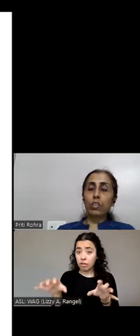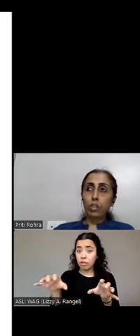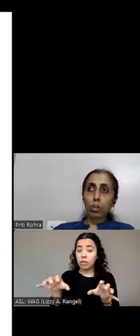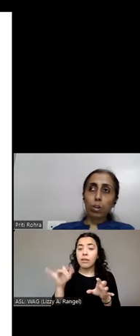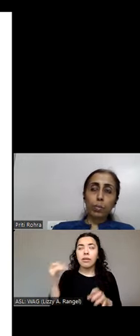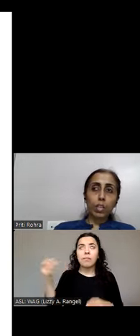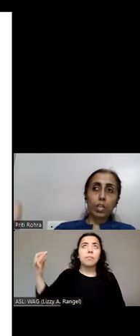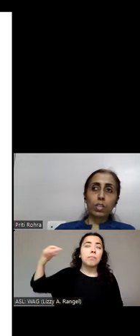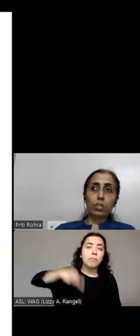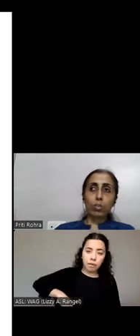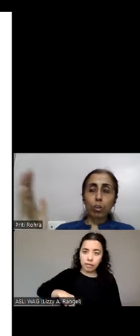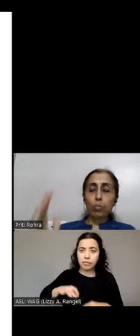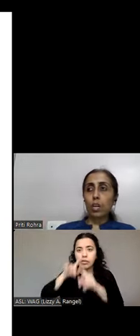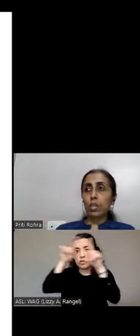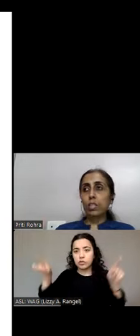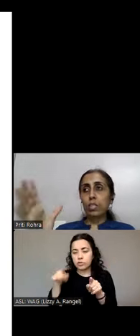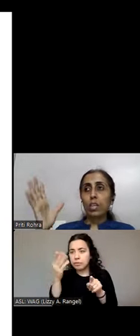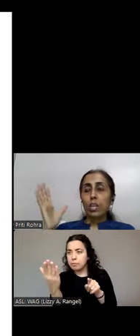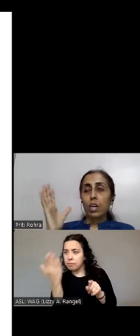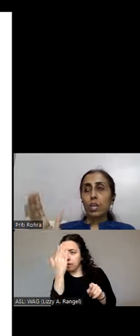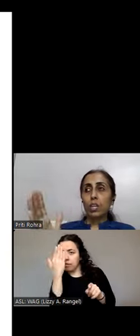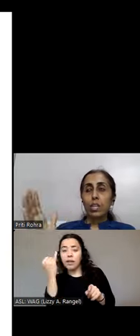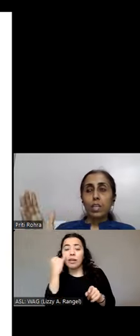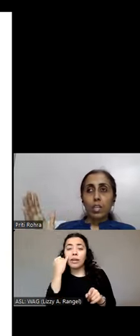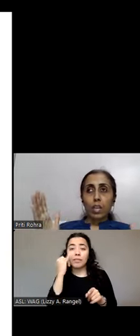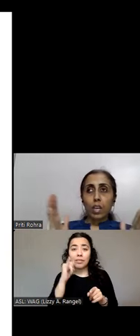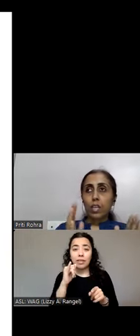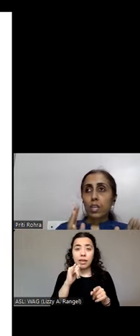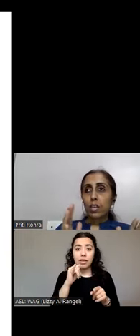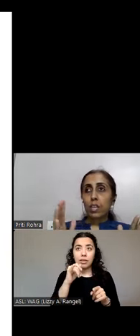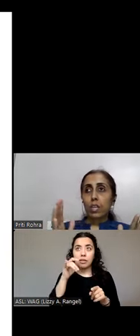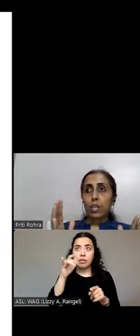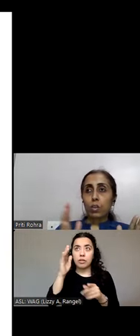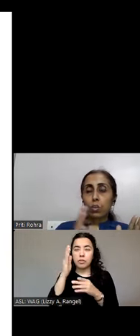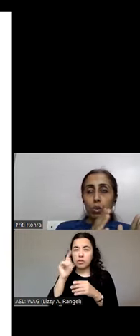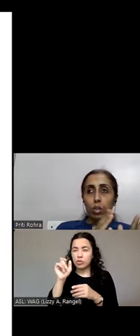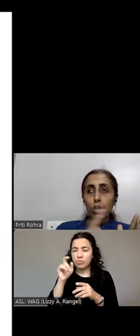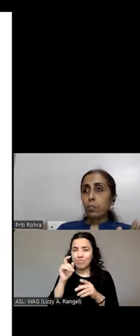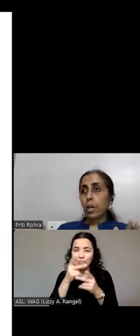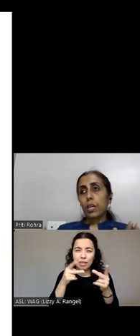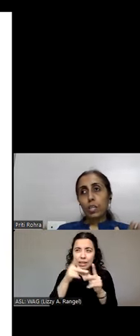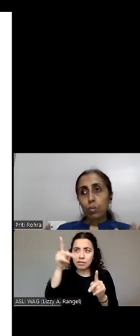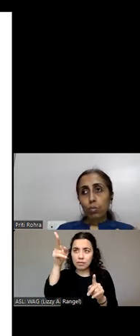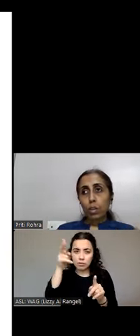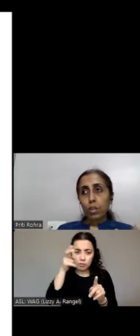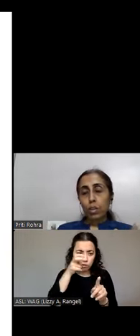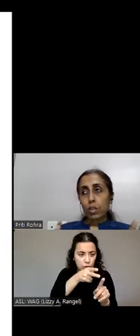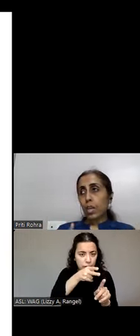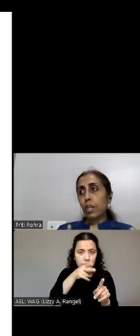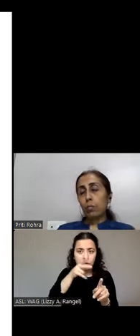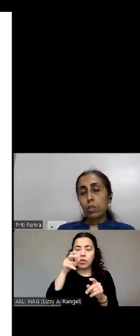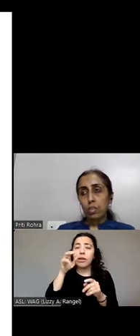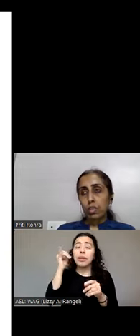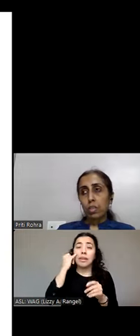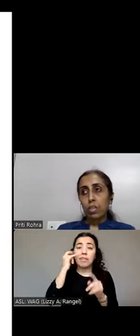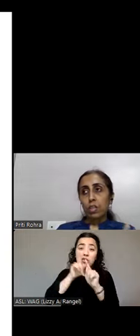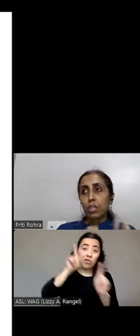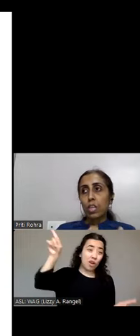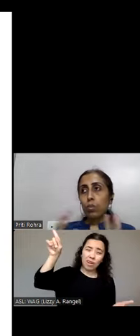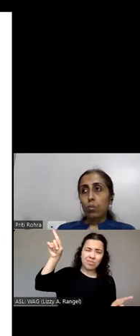if the drop areas or drop targets are again, you know, nearby to the dragged elements. They know